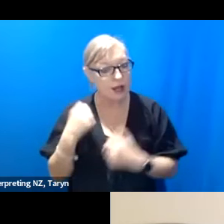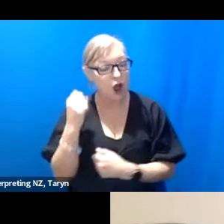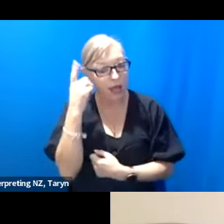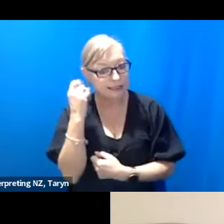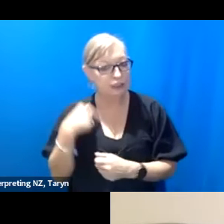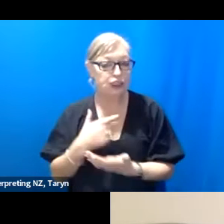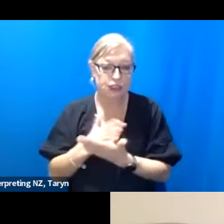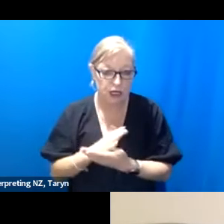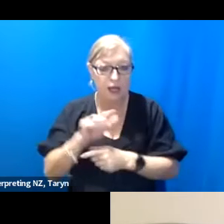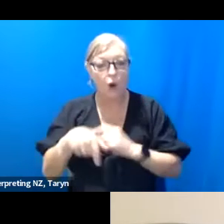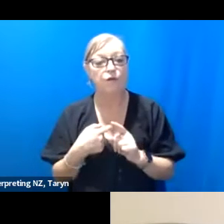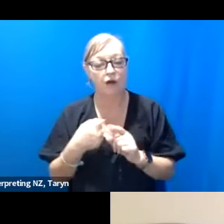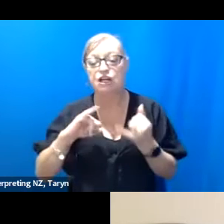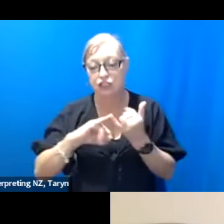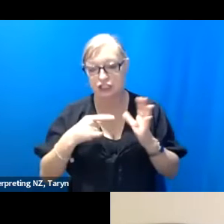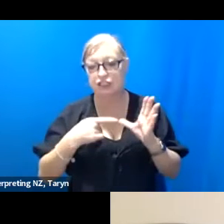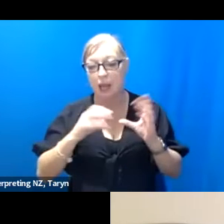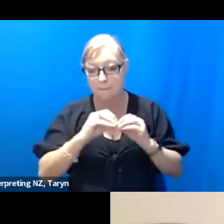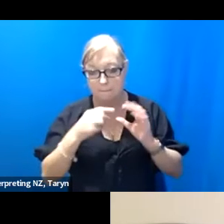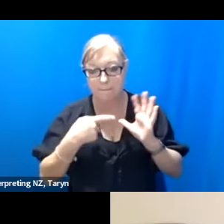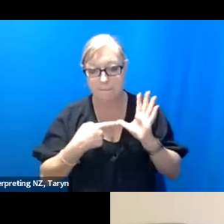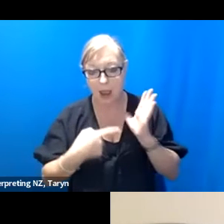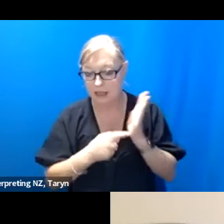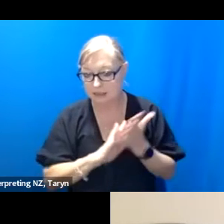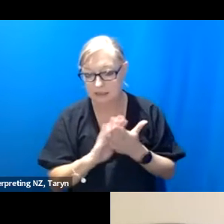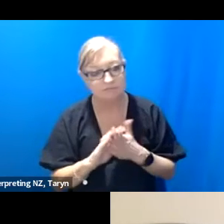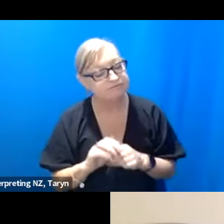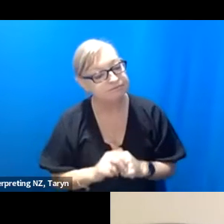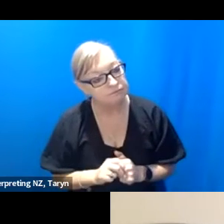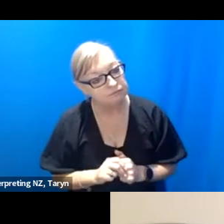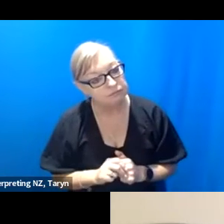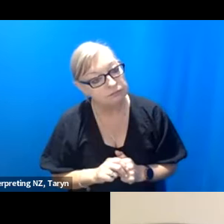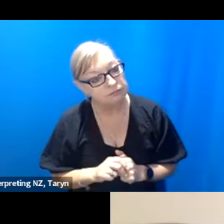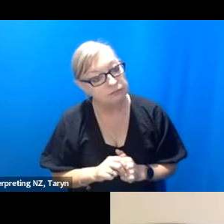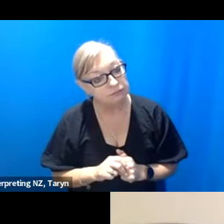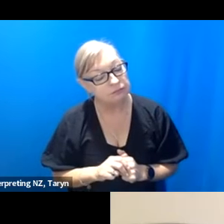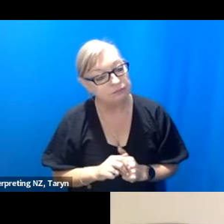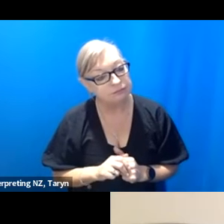one of the things that she said was just how the idea of Shabbat- and it obviously exists in